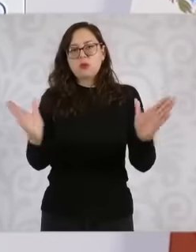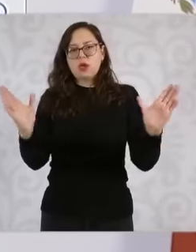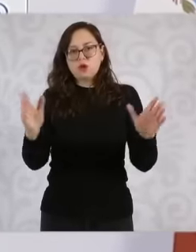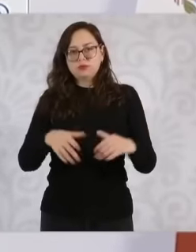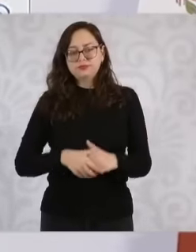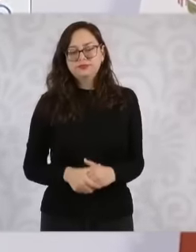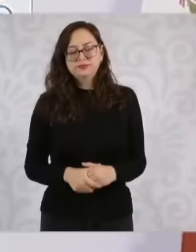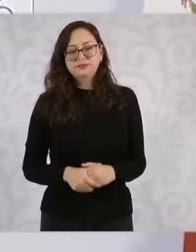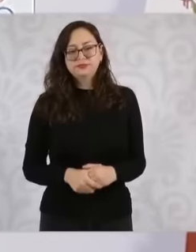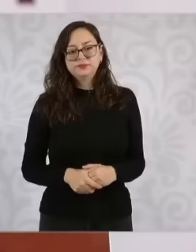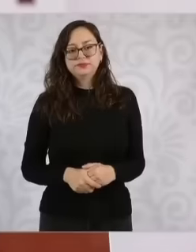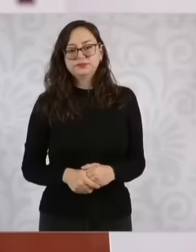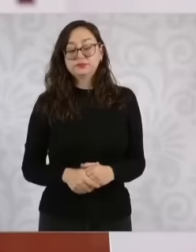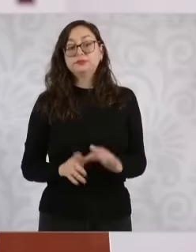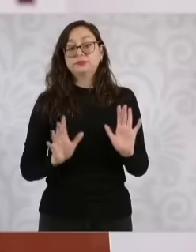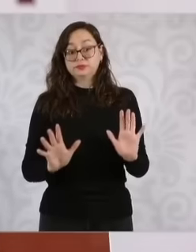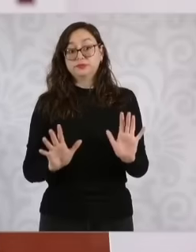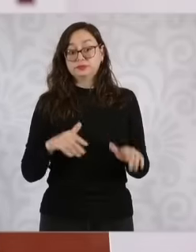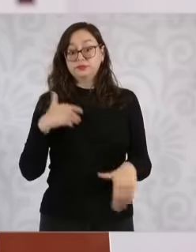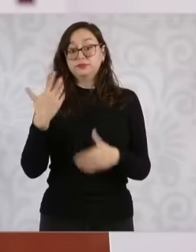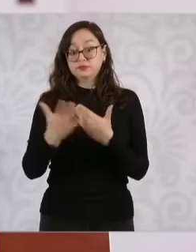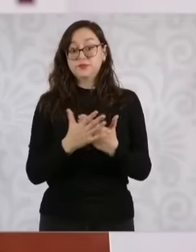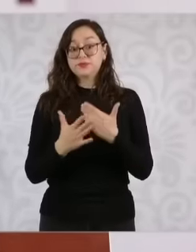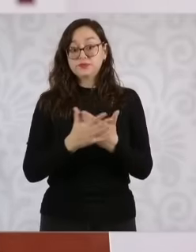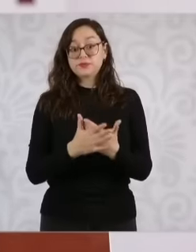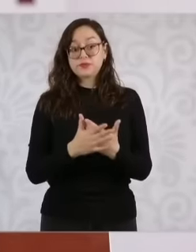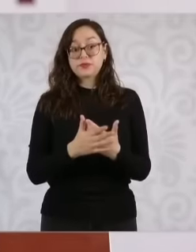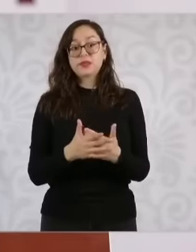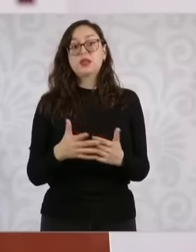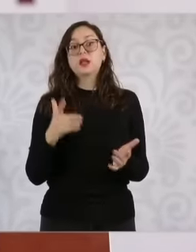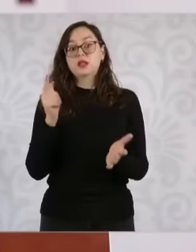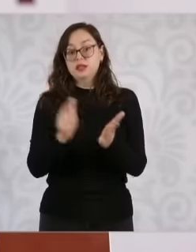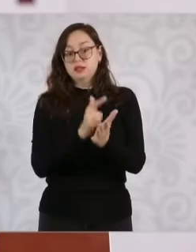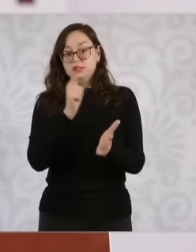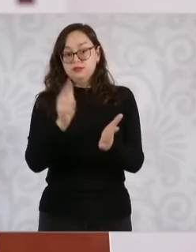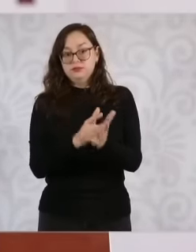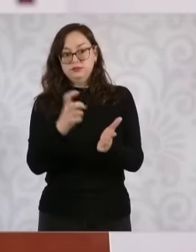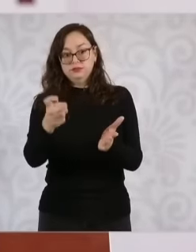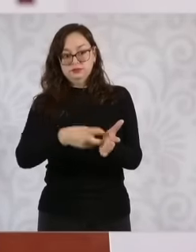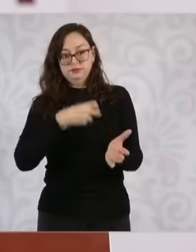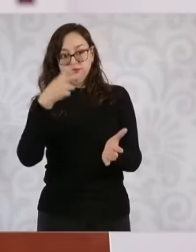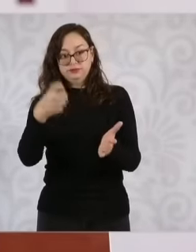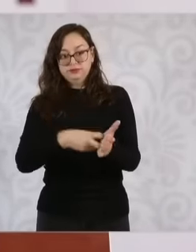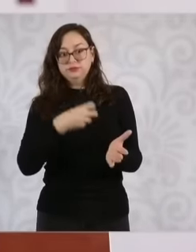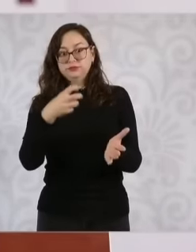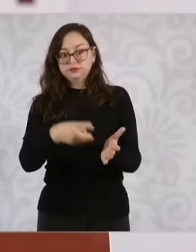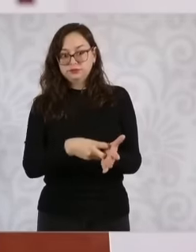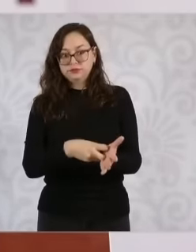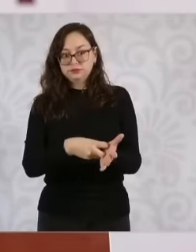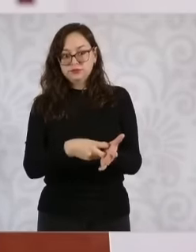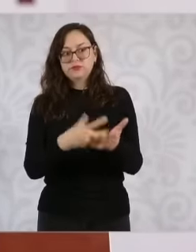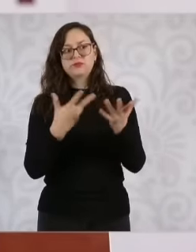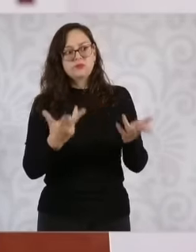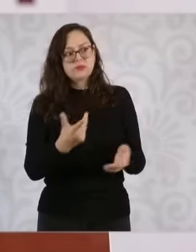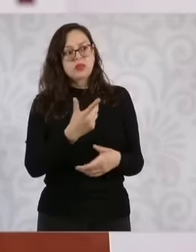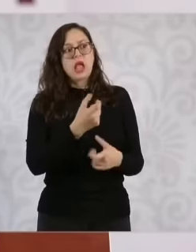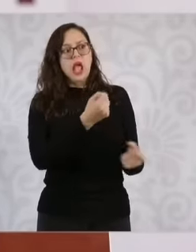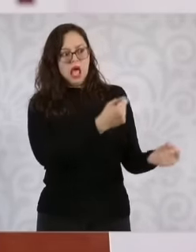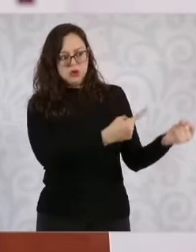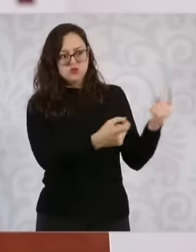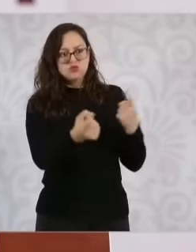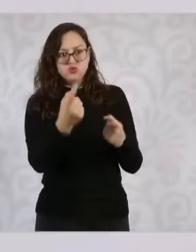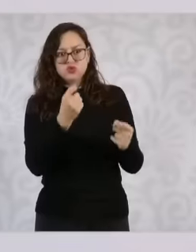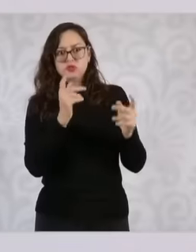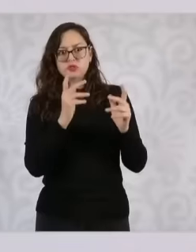you know A constitutional reform is also coming that respects the current concessions but what